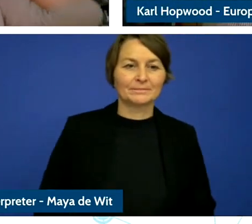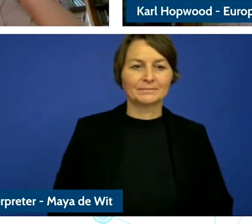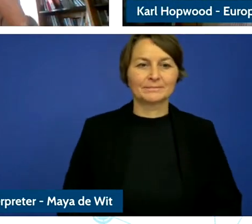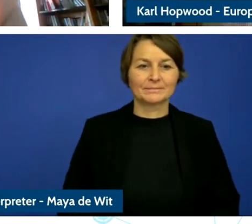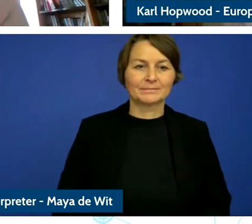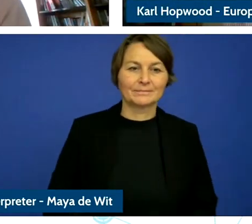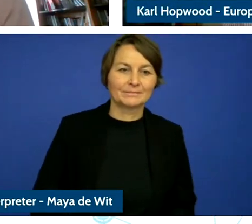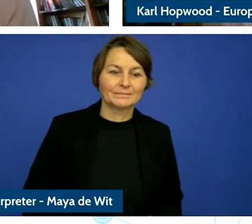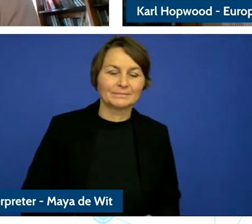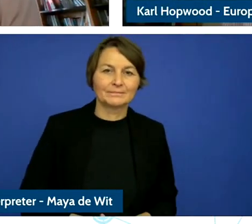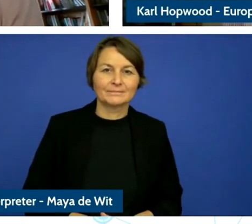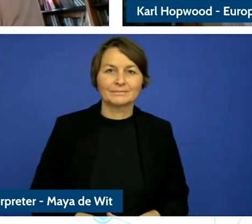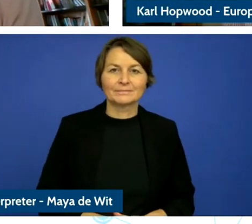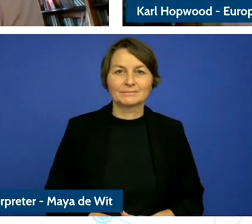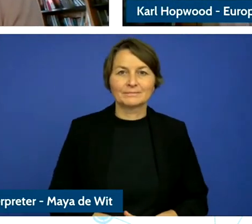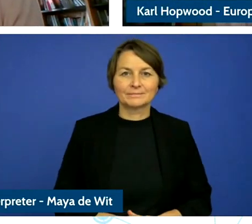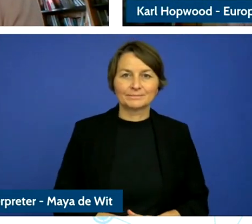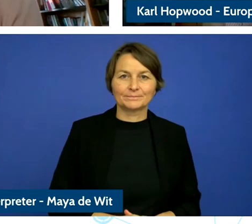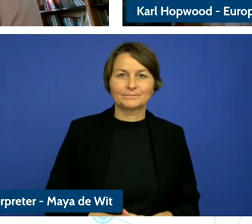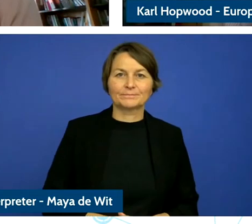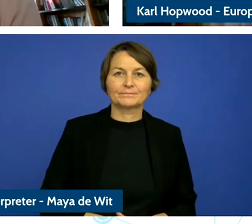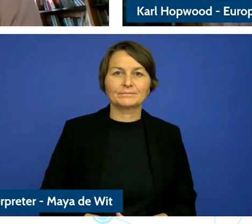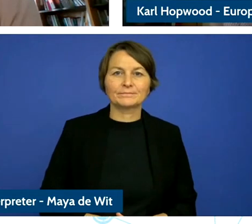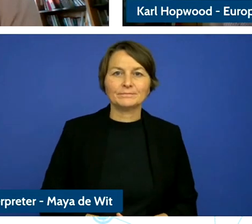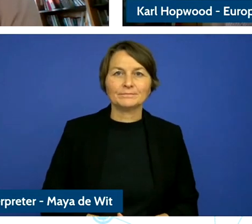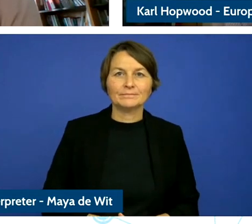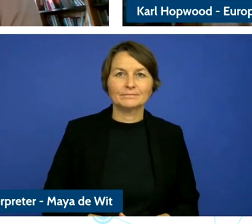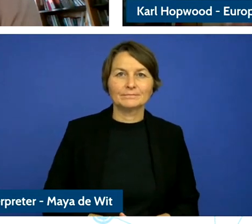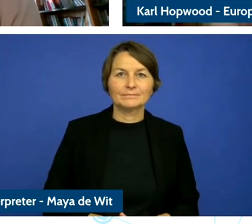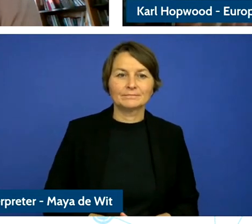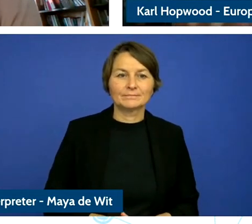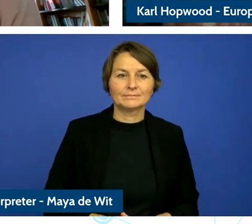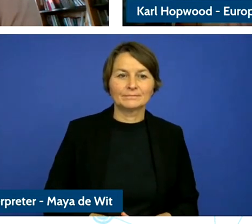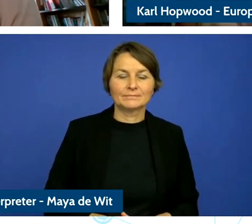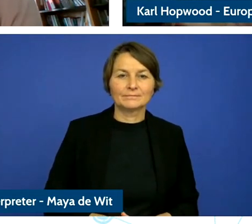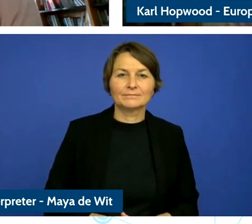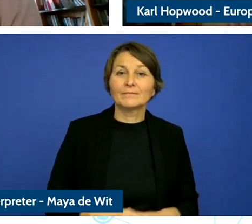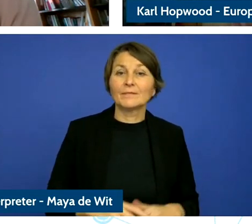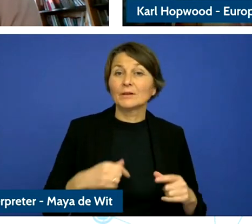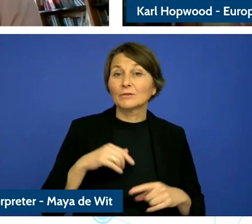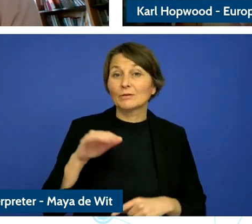The question is how can we ensure that the right of children the right to privacy